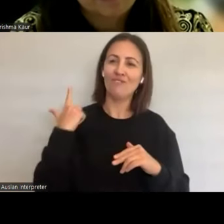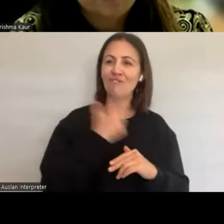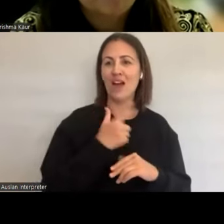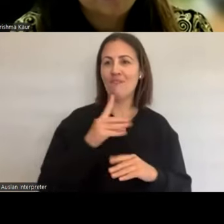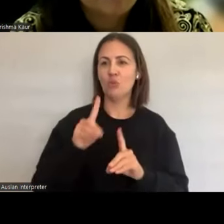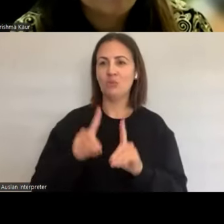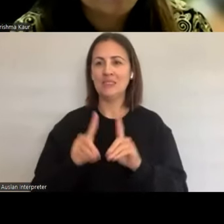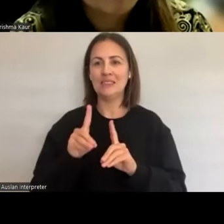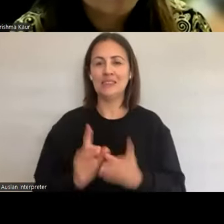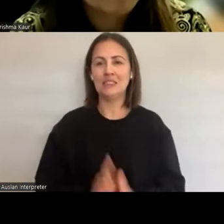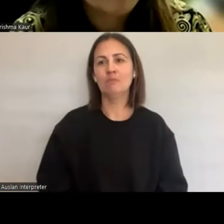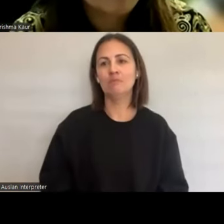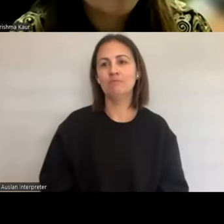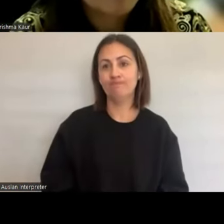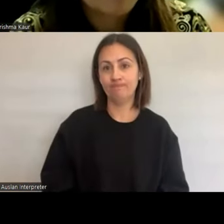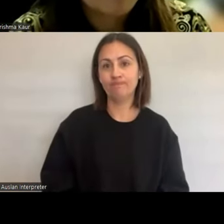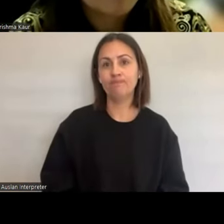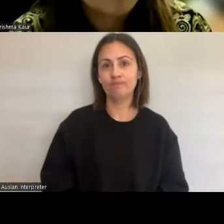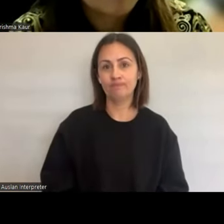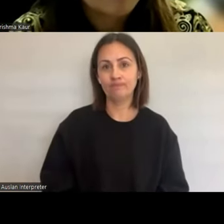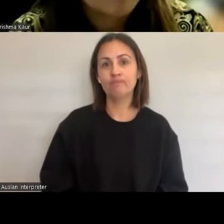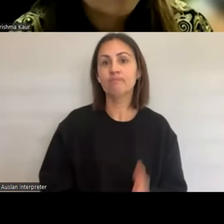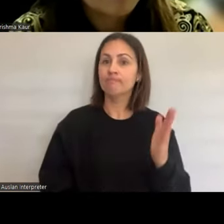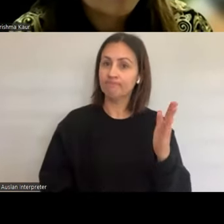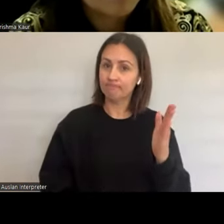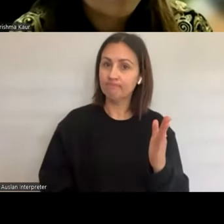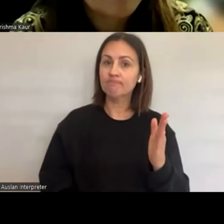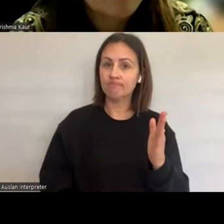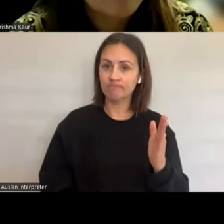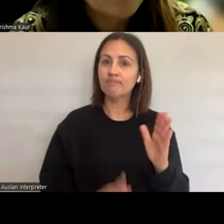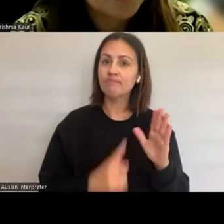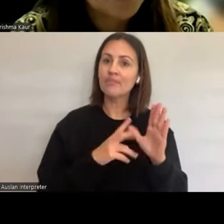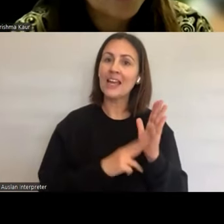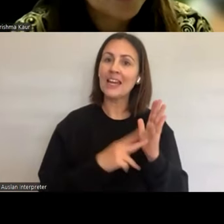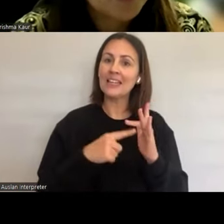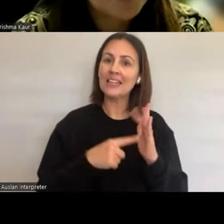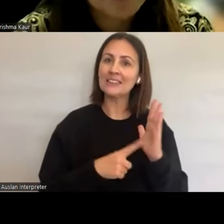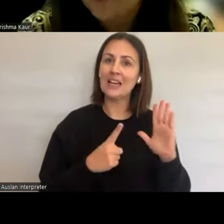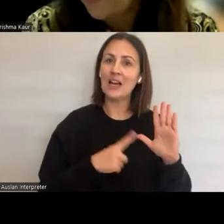There is a lot to consider and so Anita I'm almost wondering what your thoughts are around that.